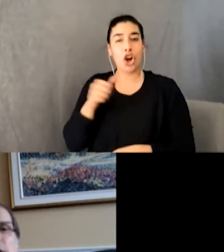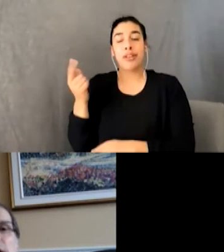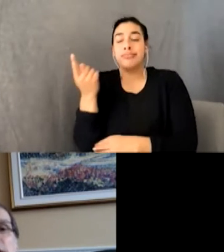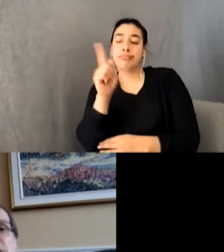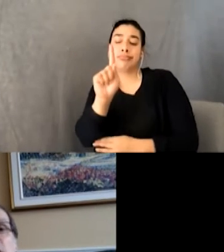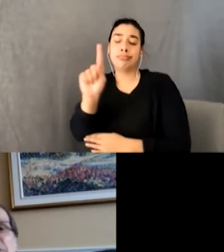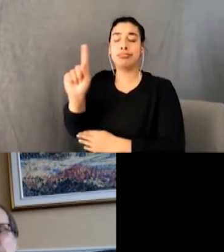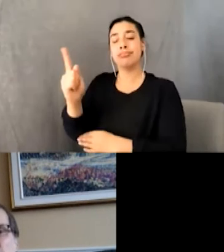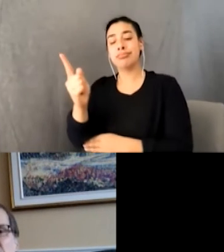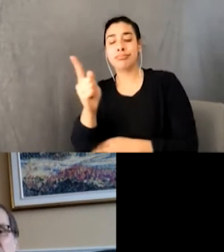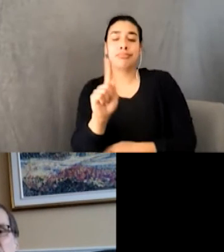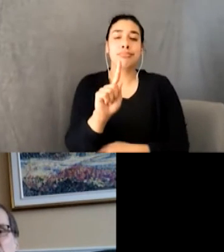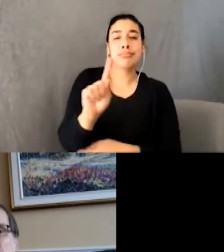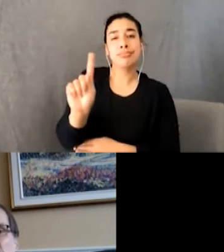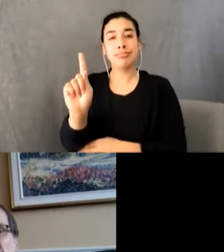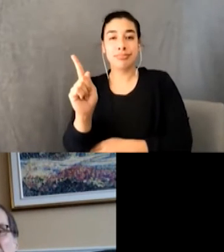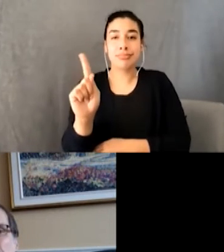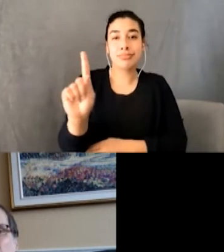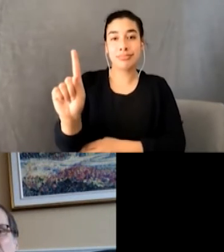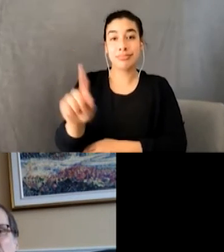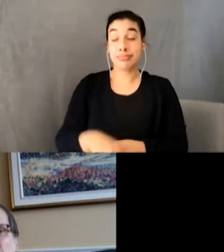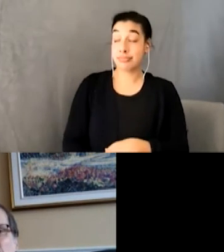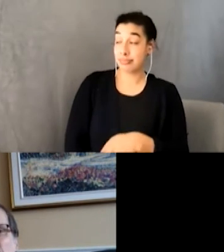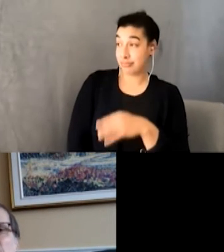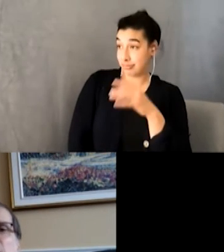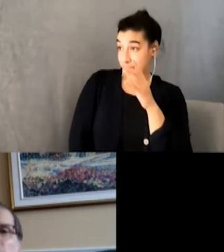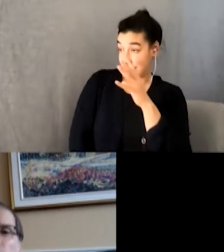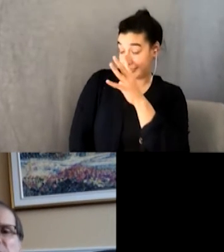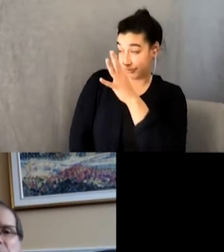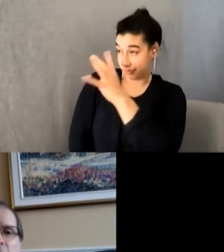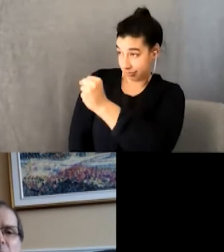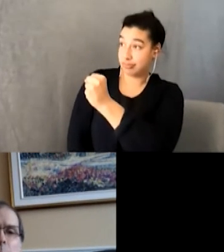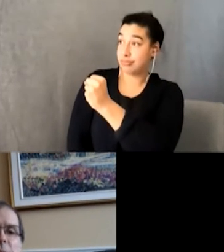The guitarist admired his shoes while the gang applauded. He poised himself and began